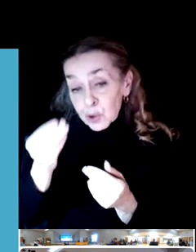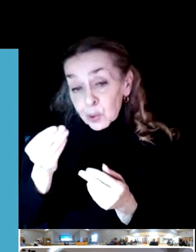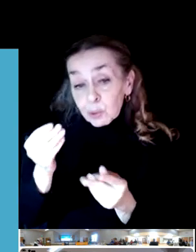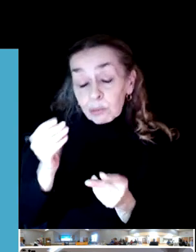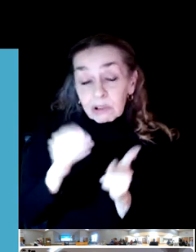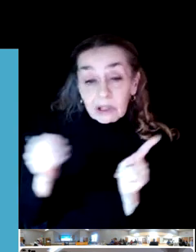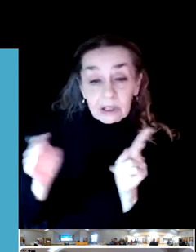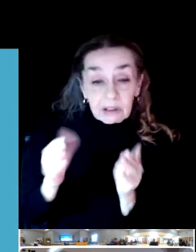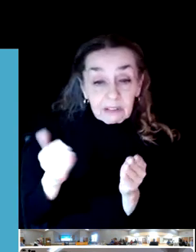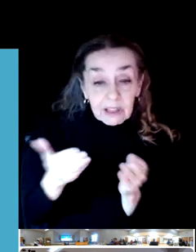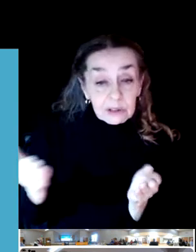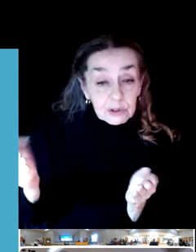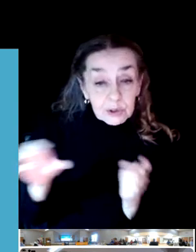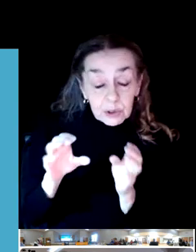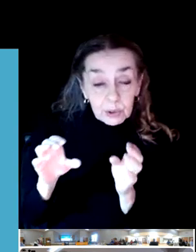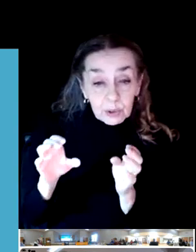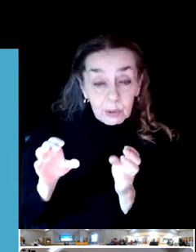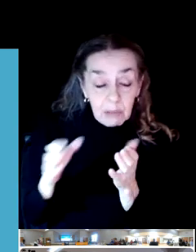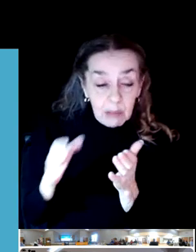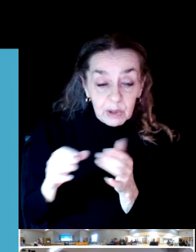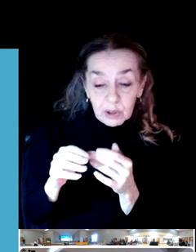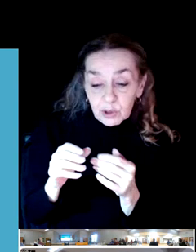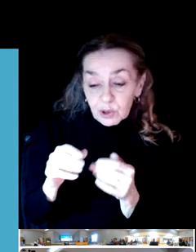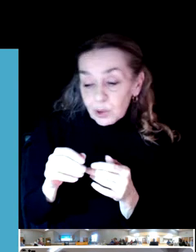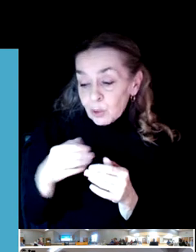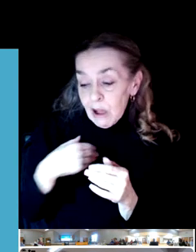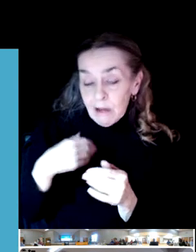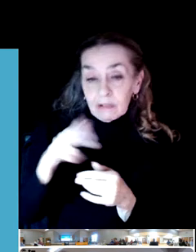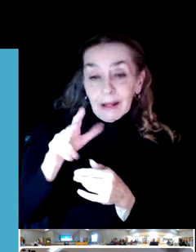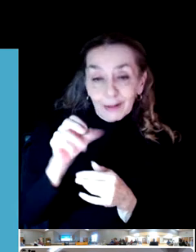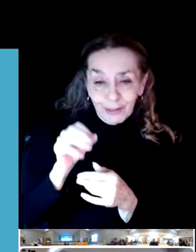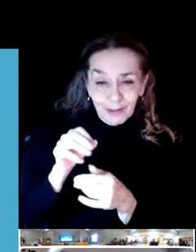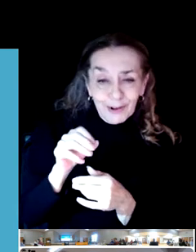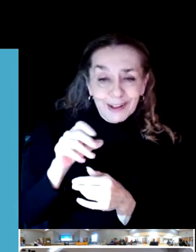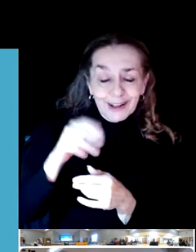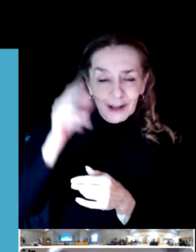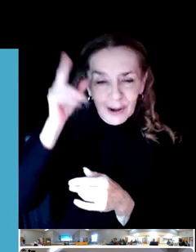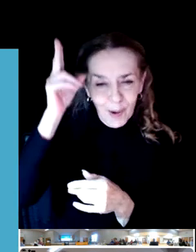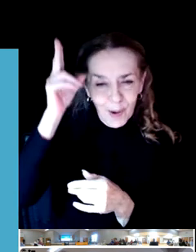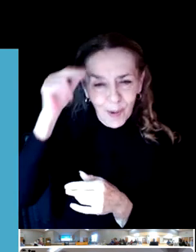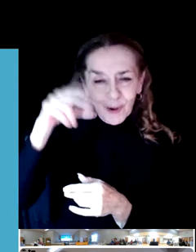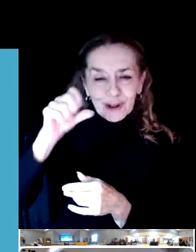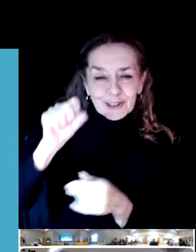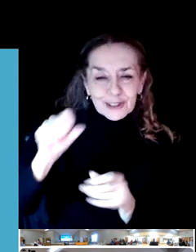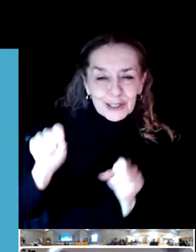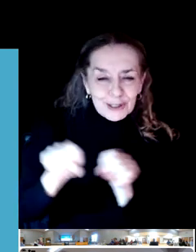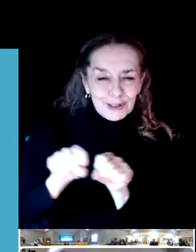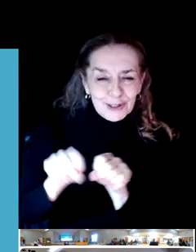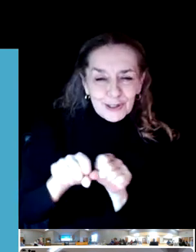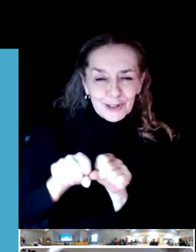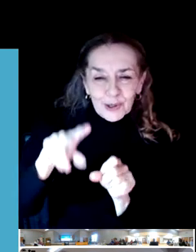instance you might have 30 horseshoe beds, but if that's all you have it really does that count as 30 different things.